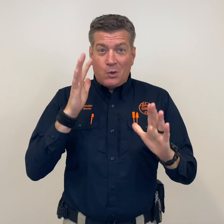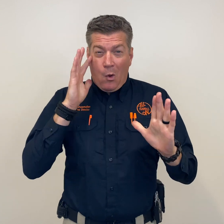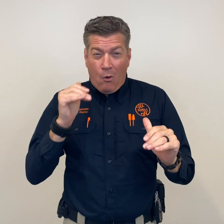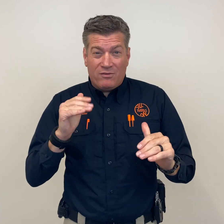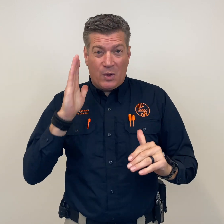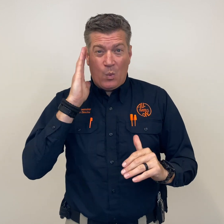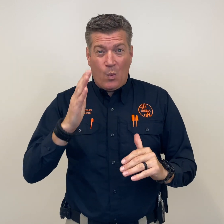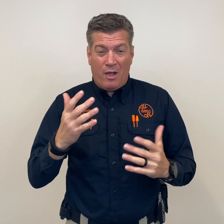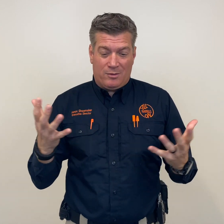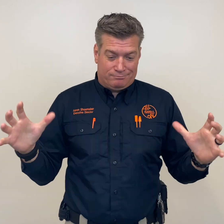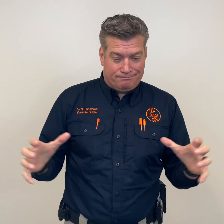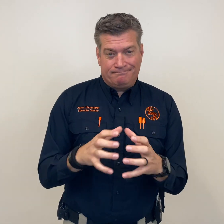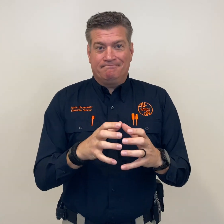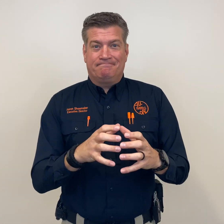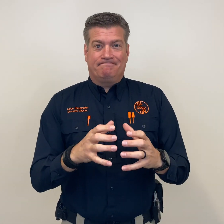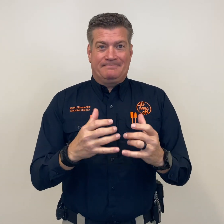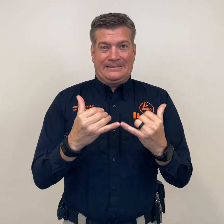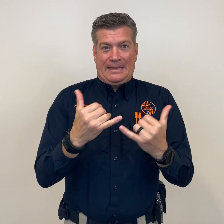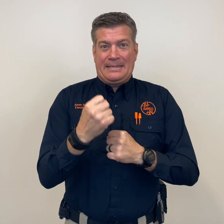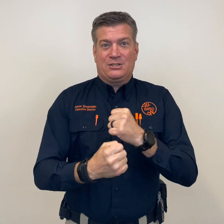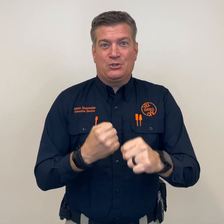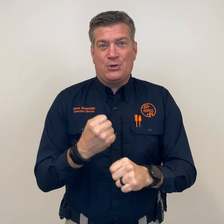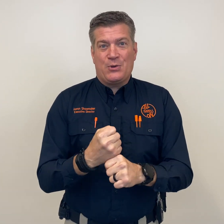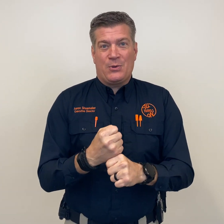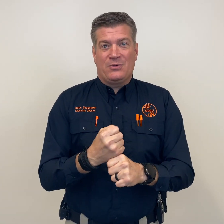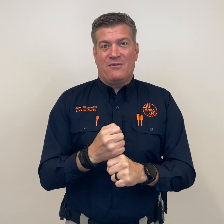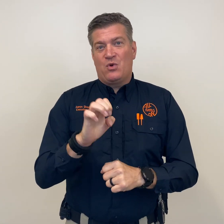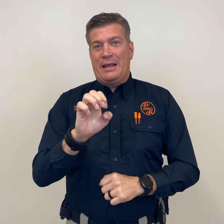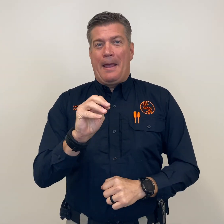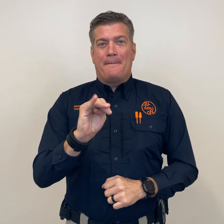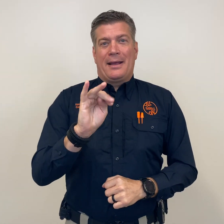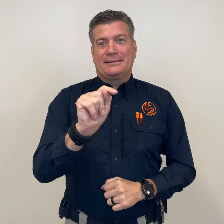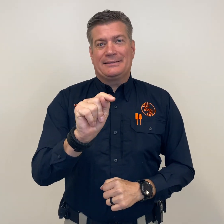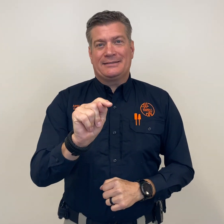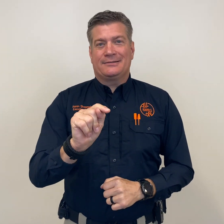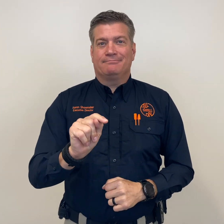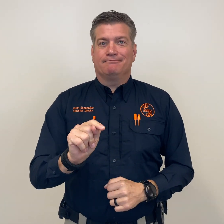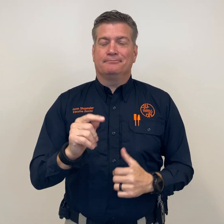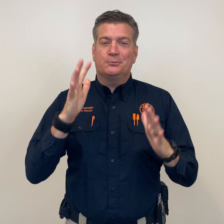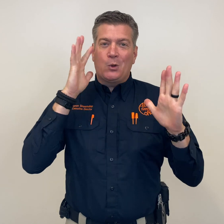Thank you for watching, I do hope that we can gather together this year for EMIT